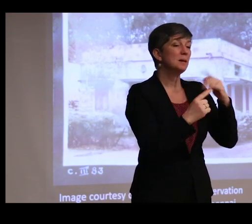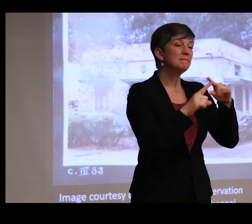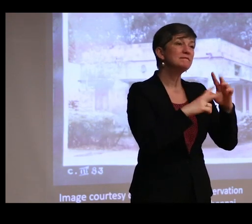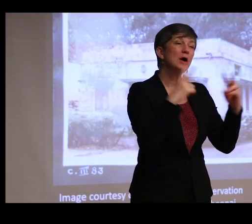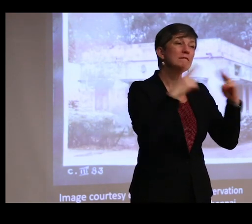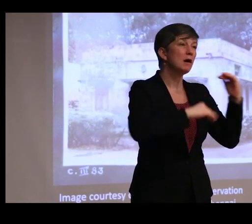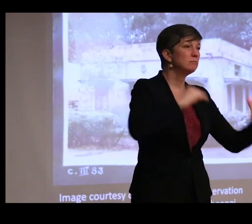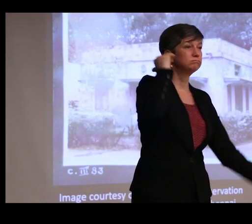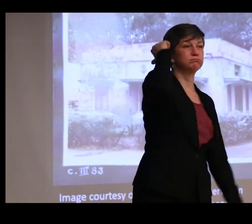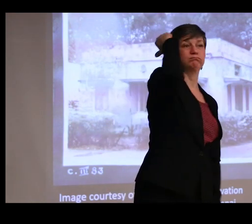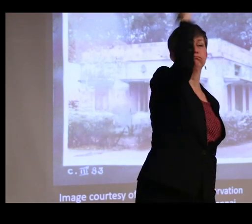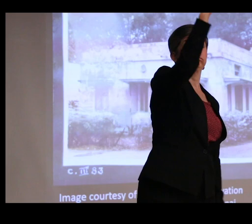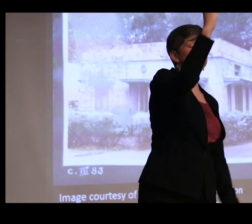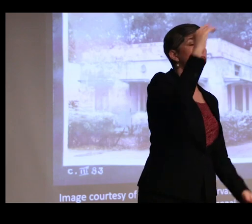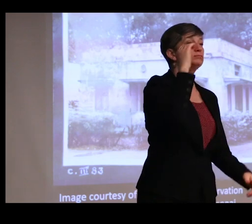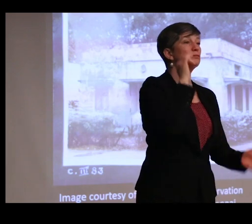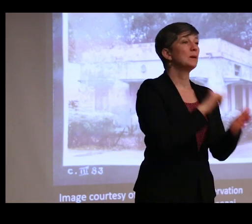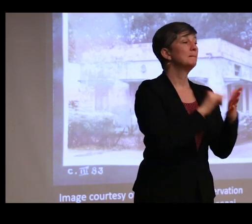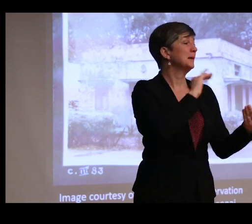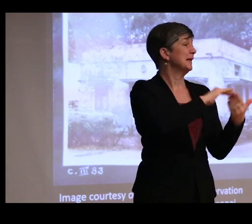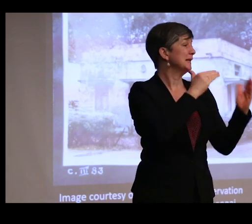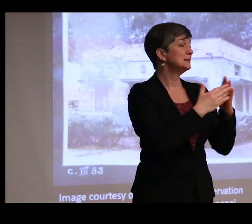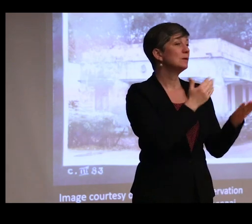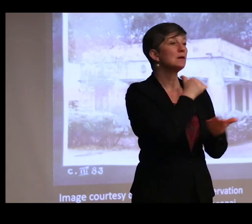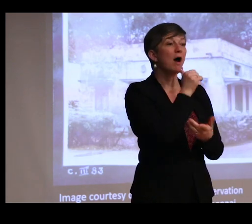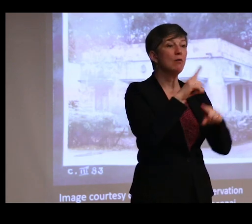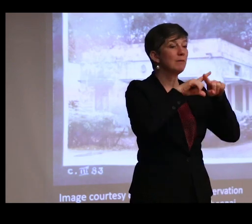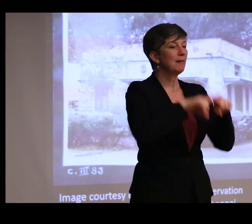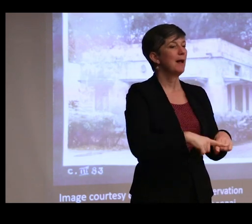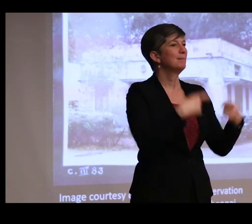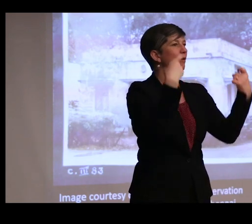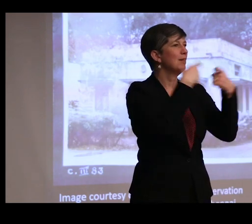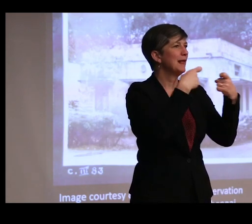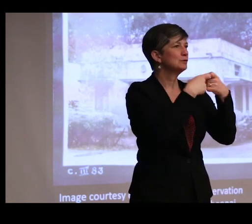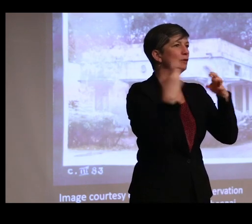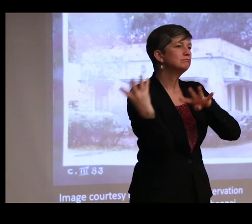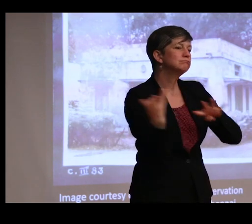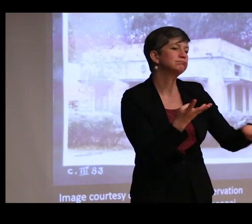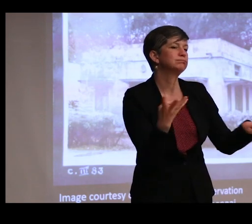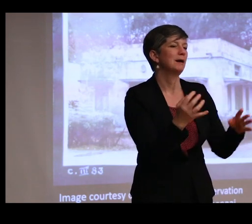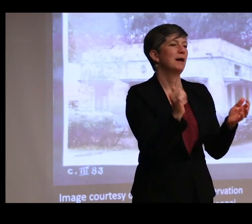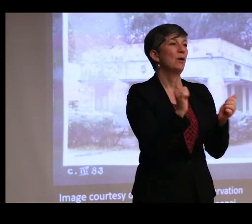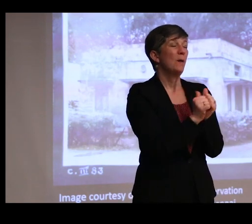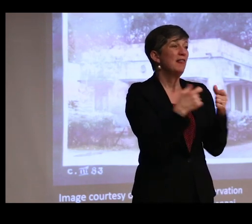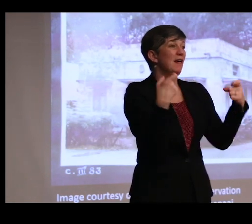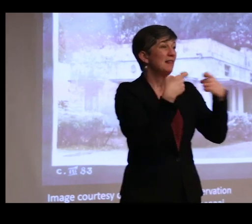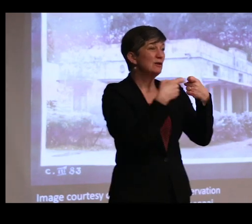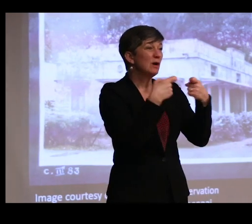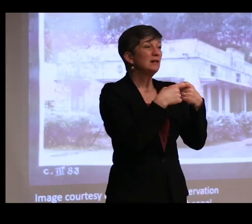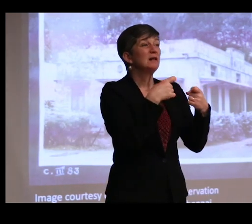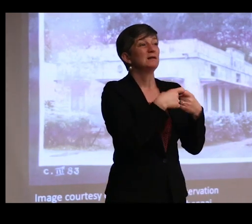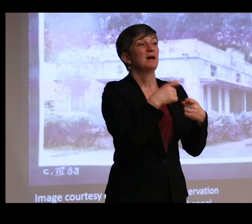And he did so in a city with an unreliable electrical supply. It's called electrolytic reduction.